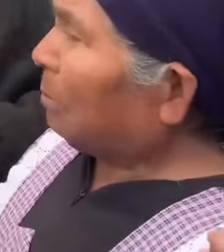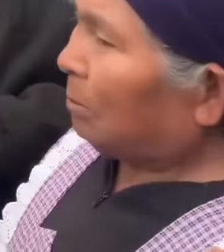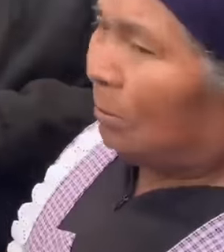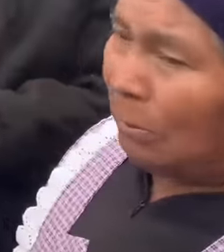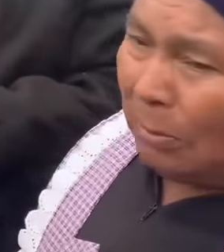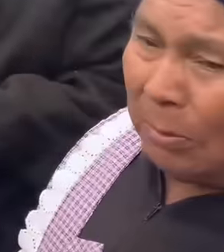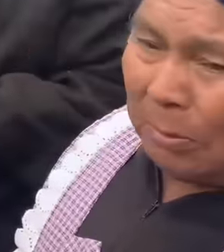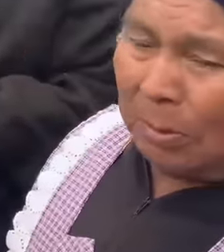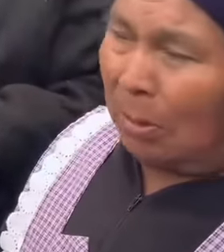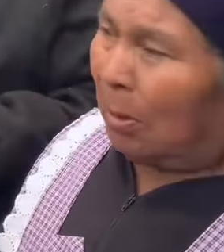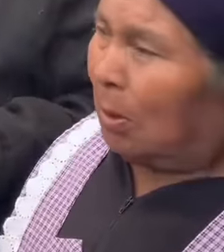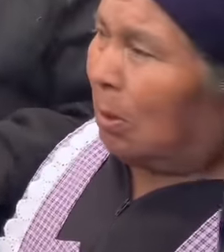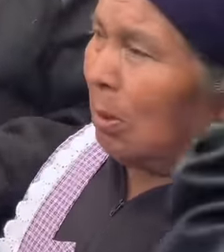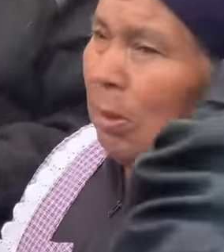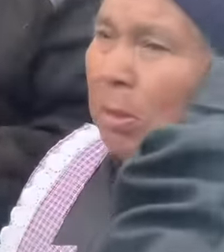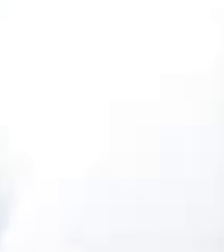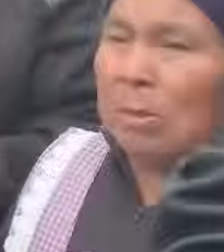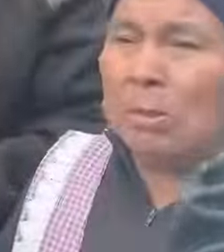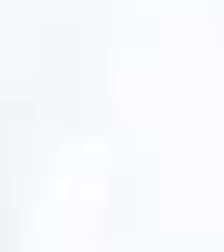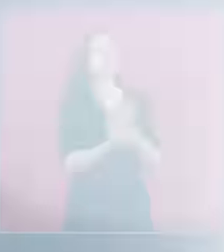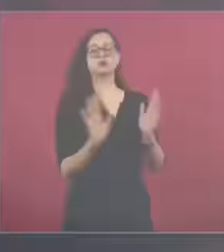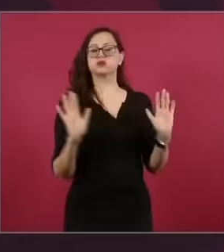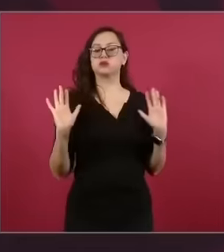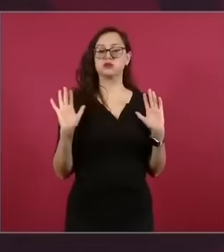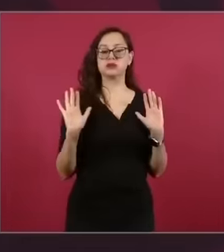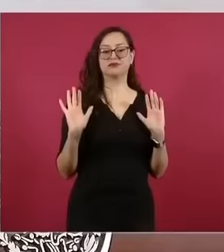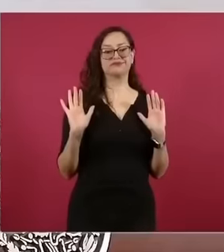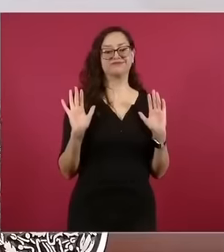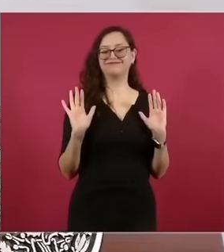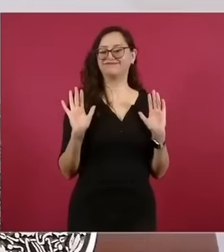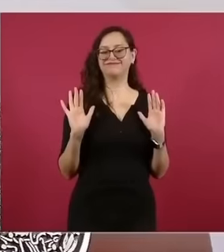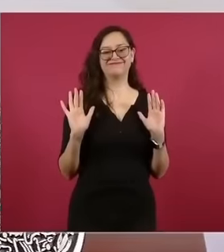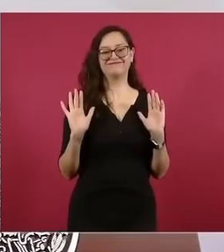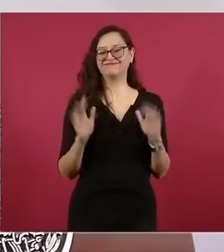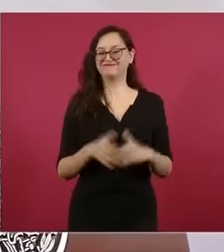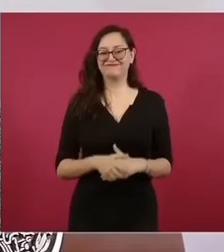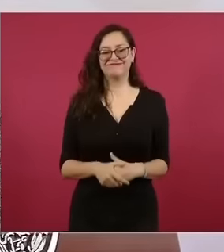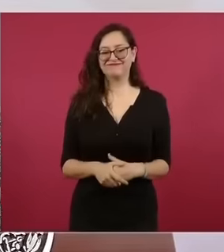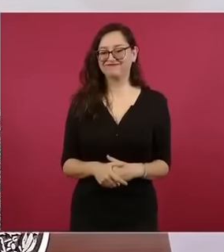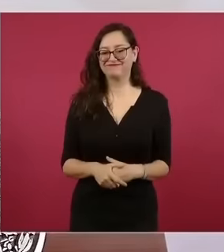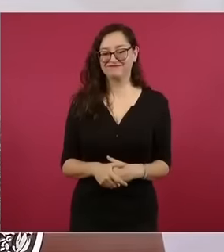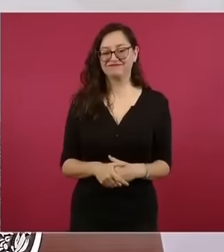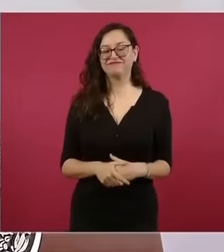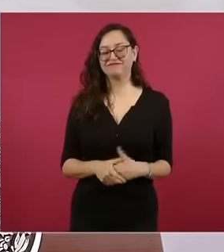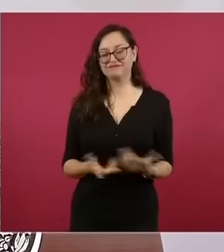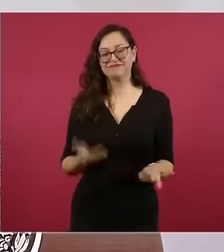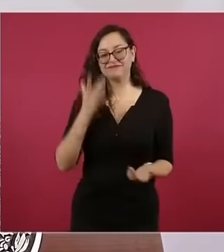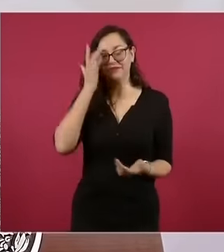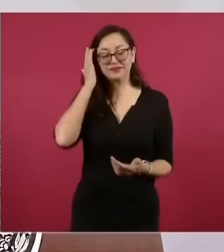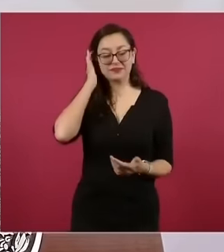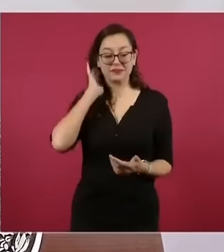during his six-year term. Today at the press conference he gave a lecture to two great and supposed